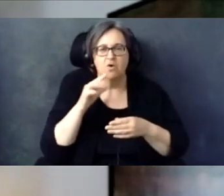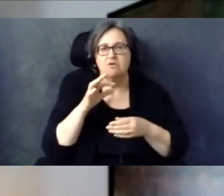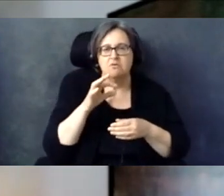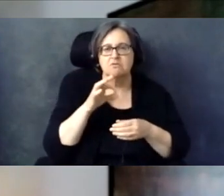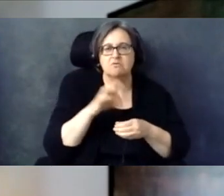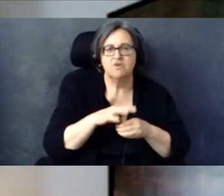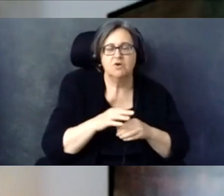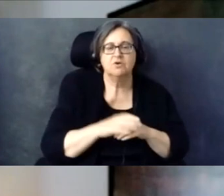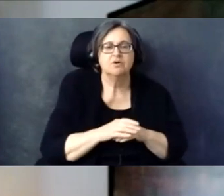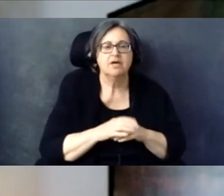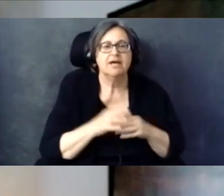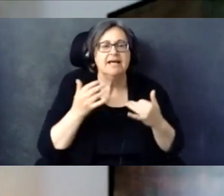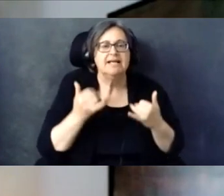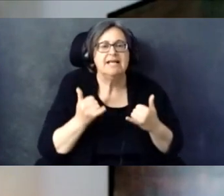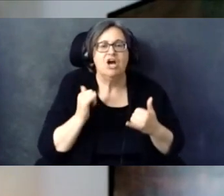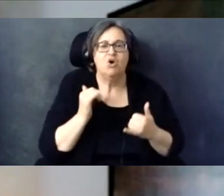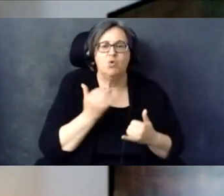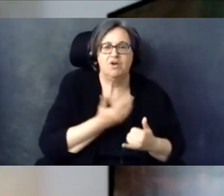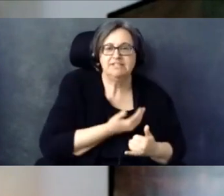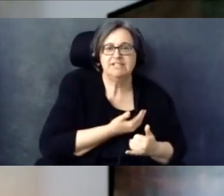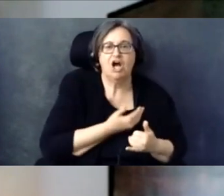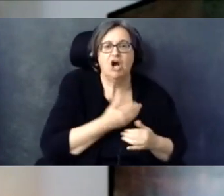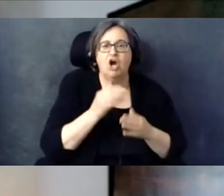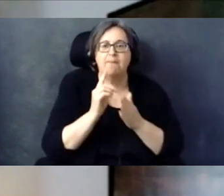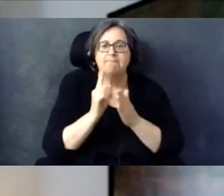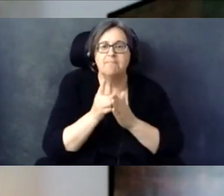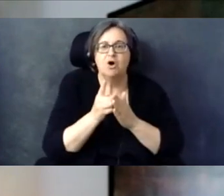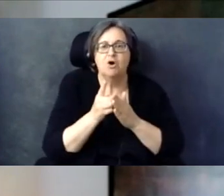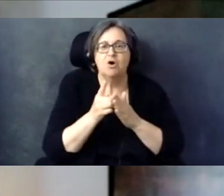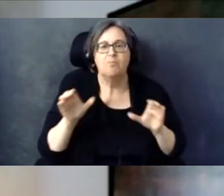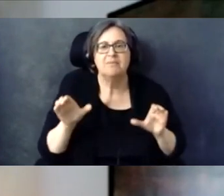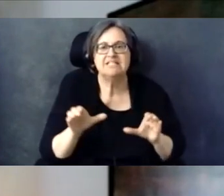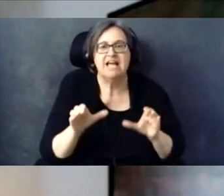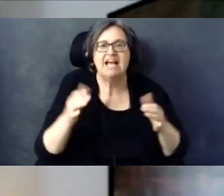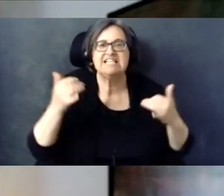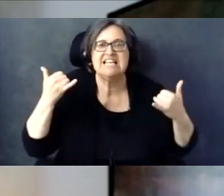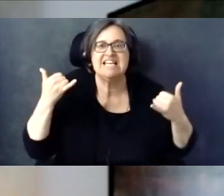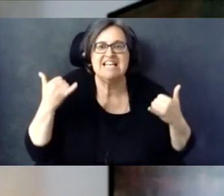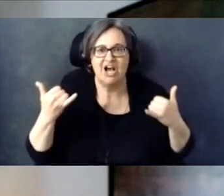This is our moment to act right now.